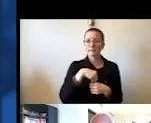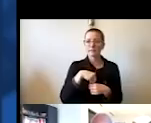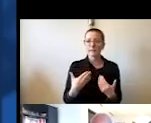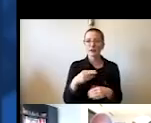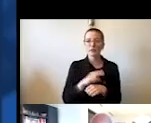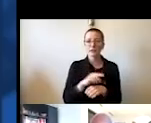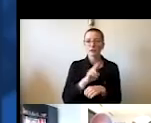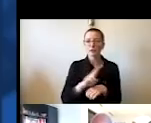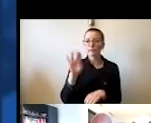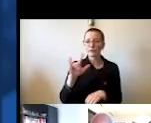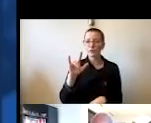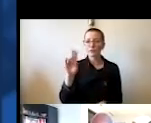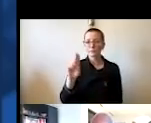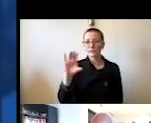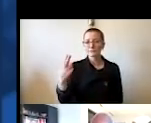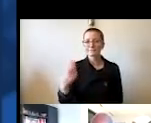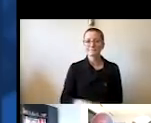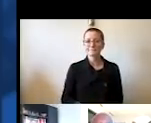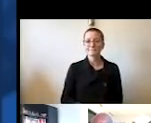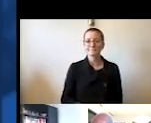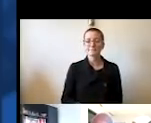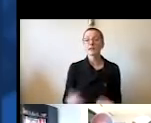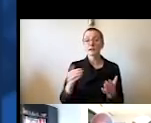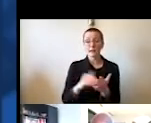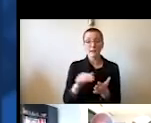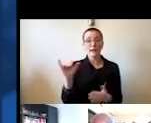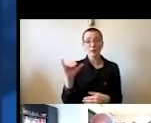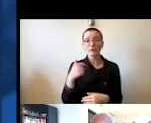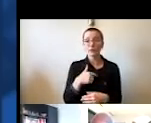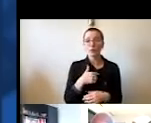And once again, we are at the top spot of NSF funding,